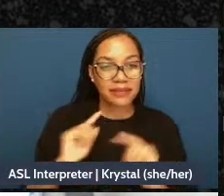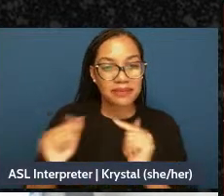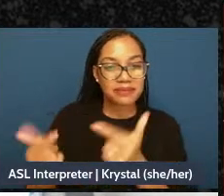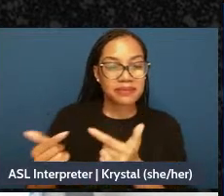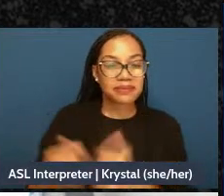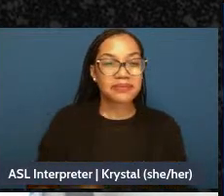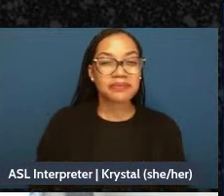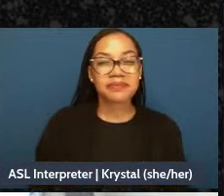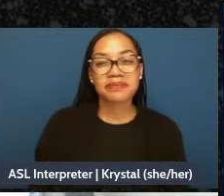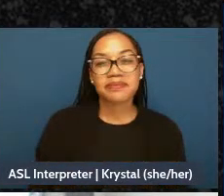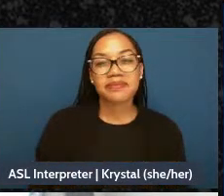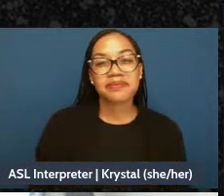ANTOINETTE: